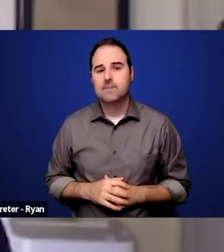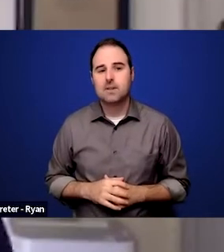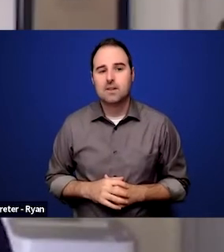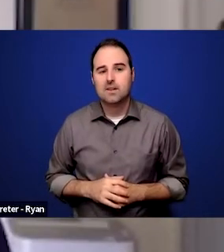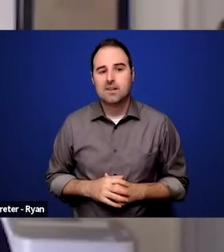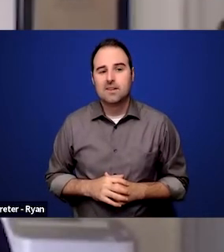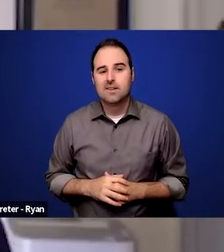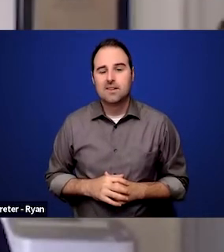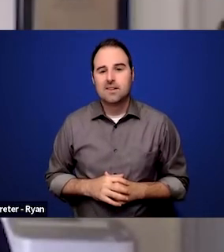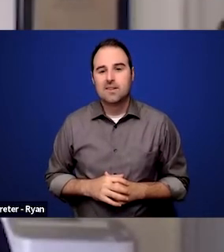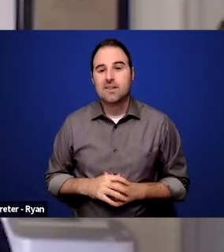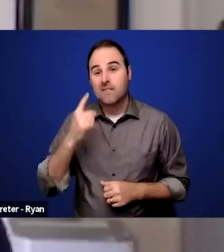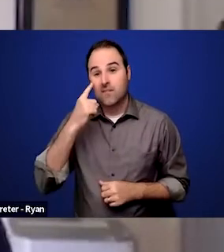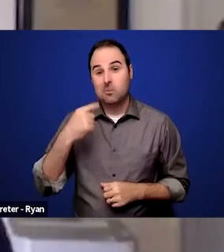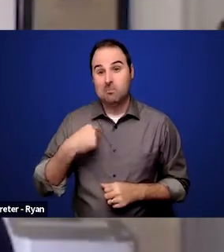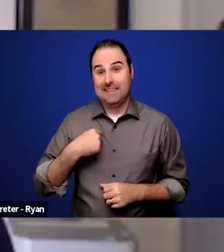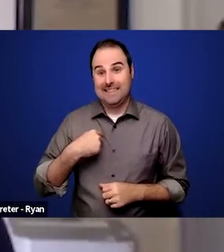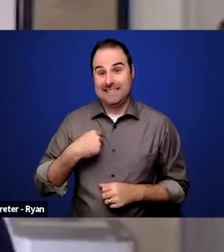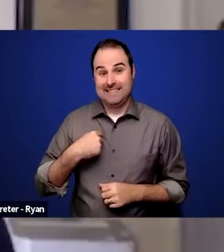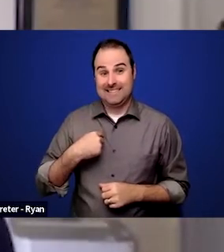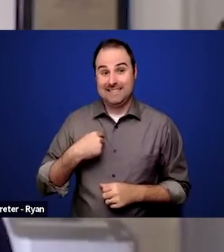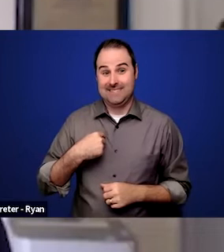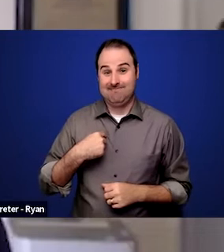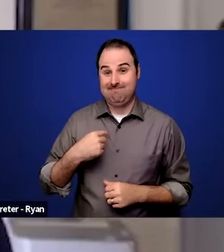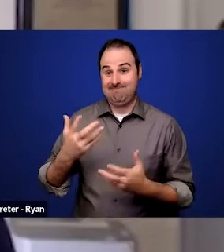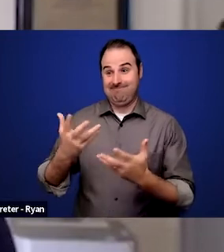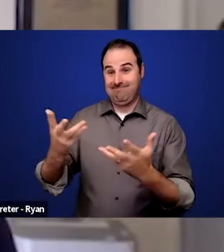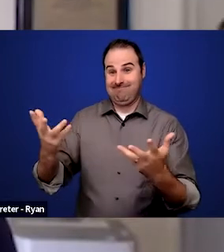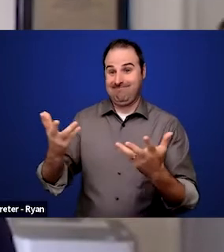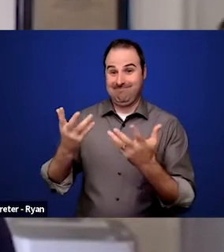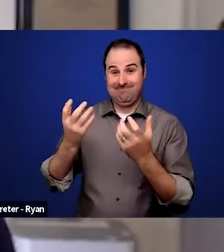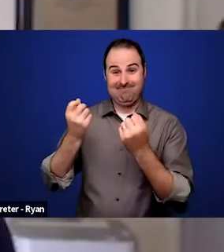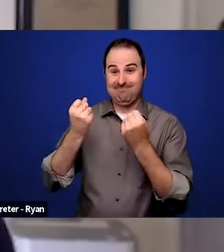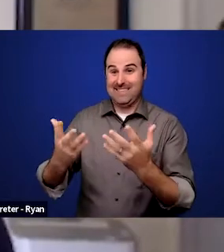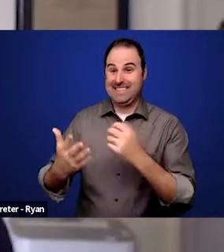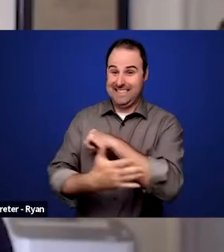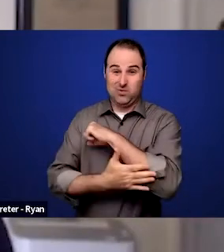how many countries have much better healthcare systems than we do. And I would say that's one of the areas